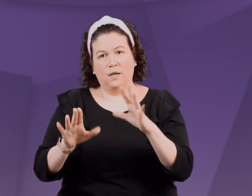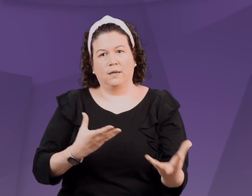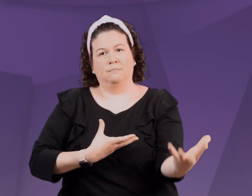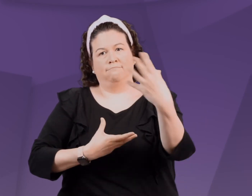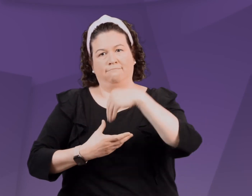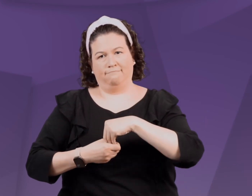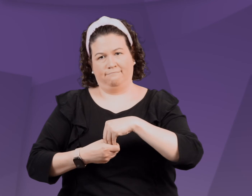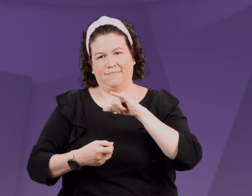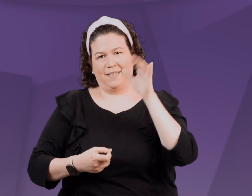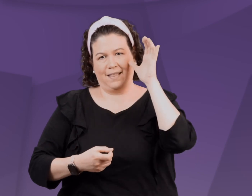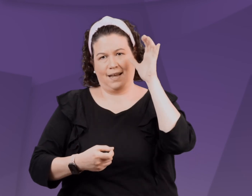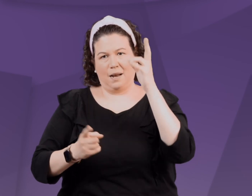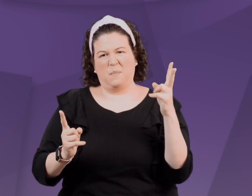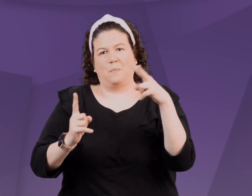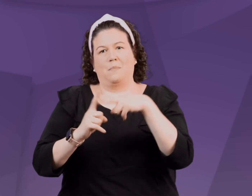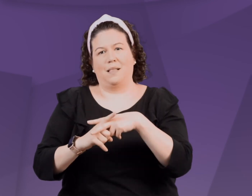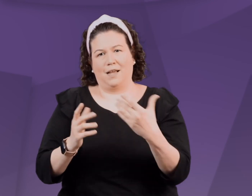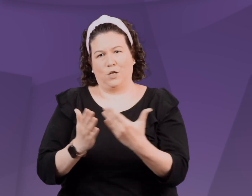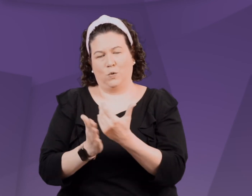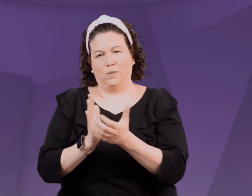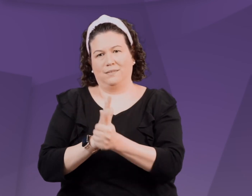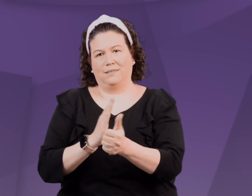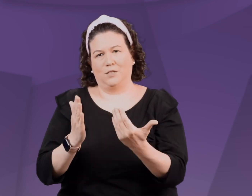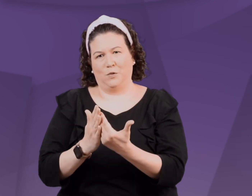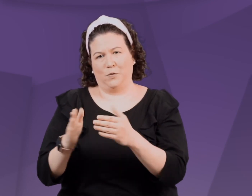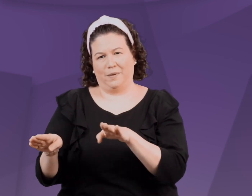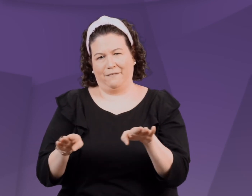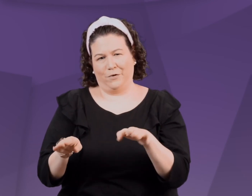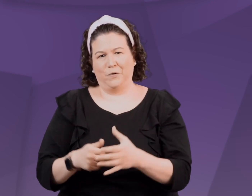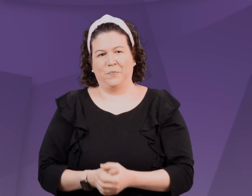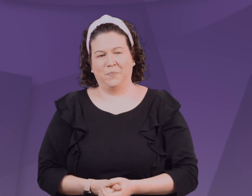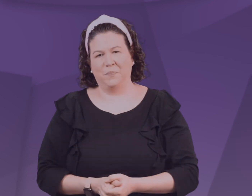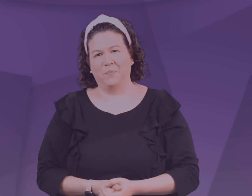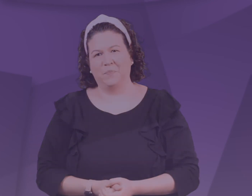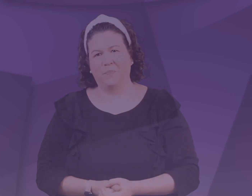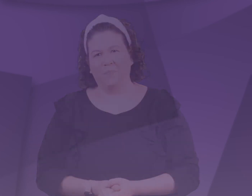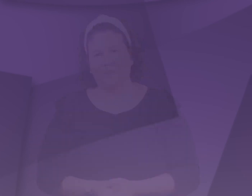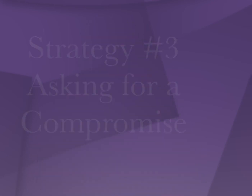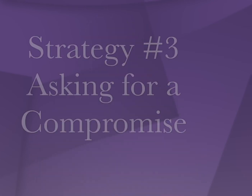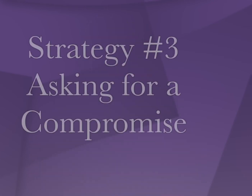and over before the child is able to internalize and apply the new skill or behavior.